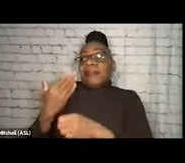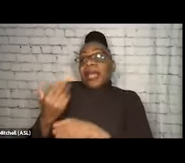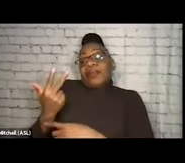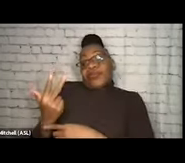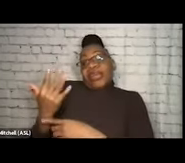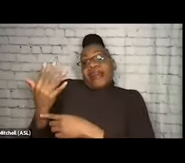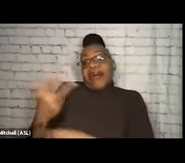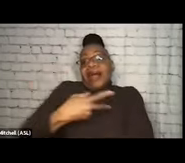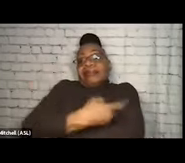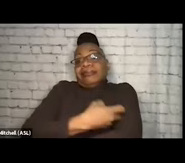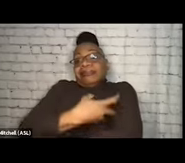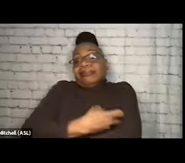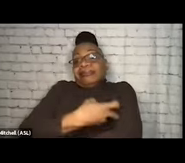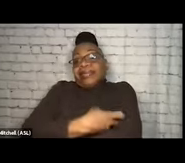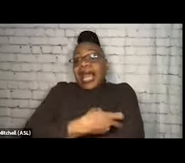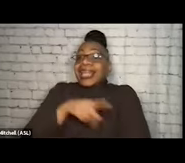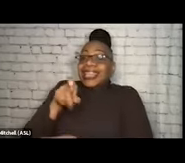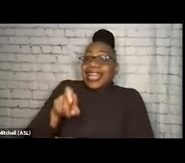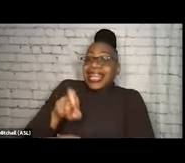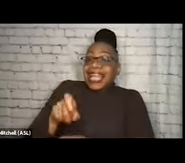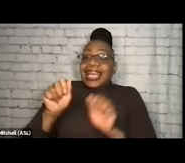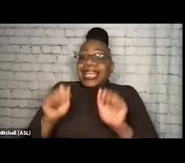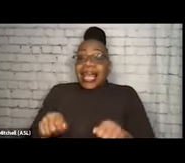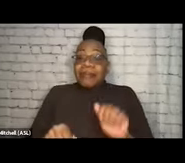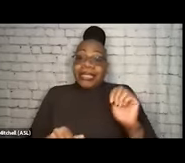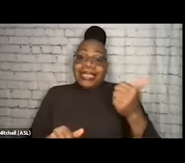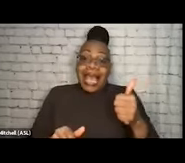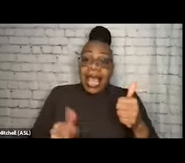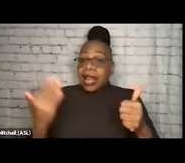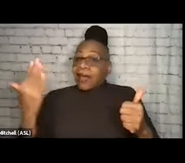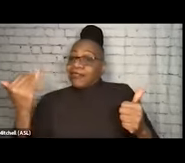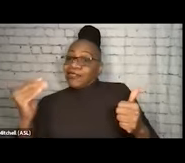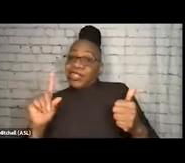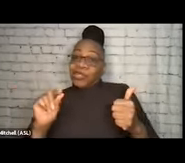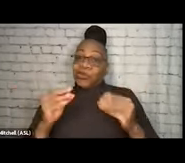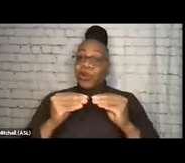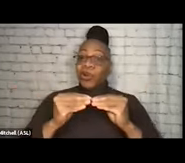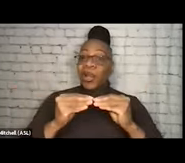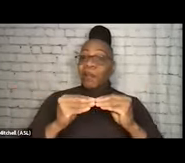That need can be 10, 15, or 20 or more at this point, and we're still beholden some people